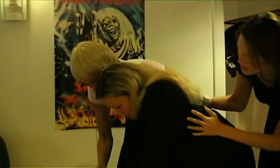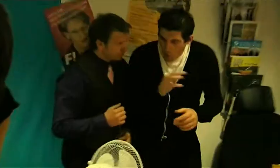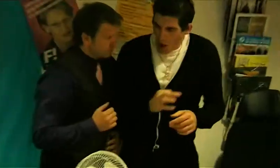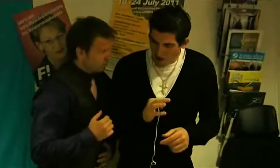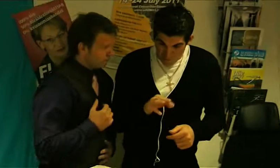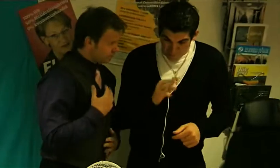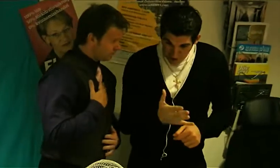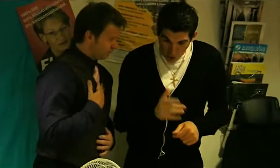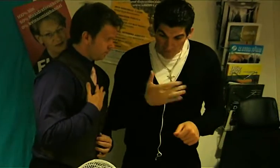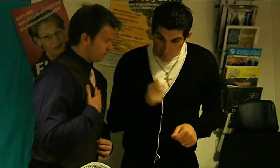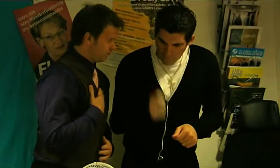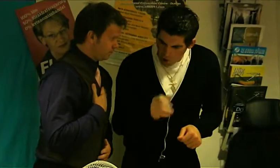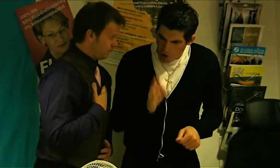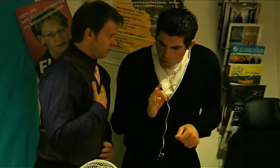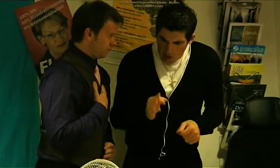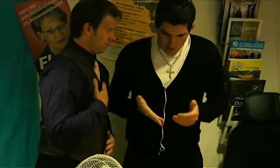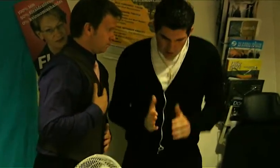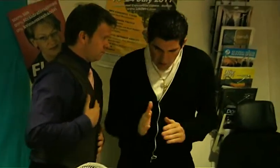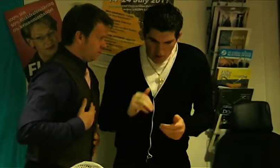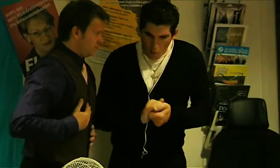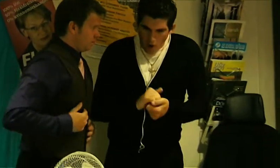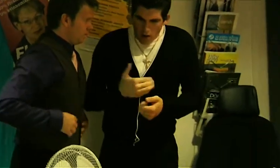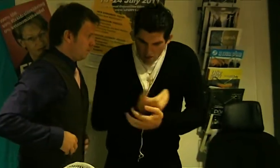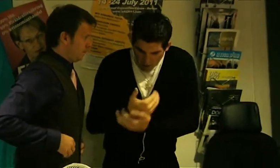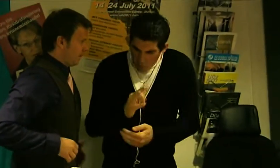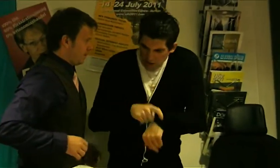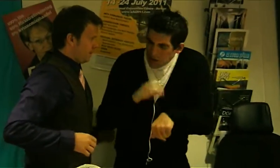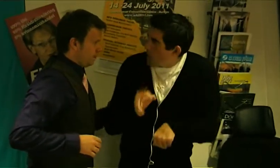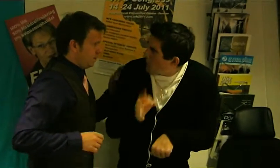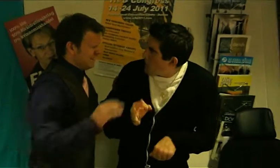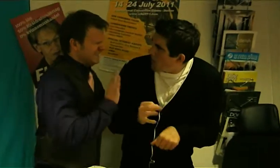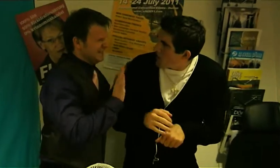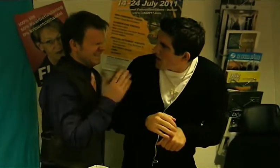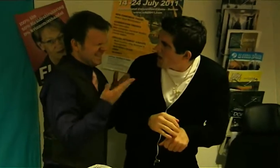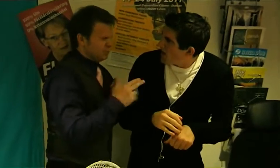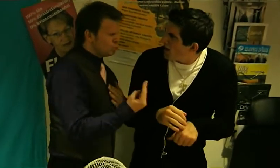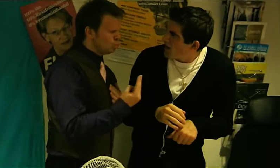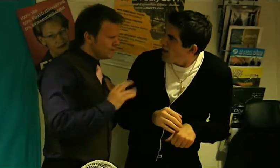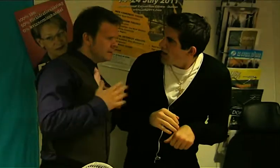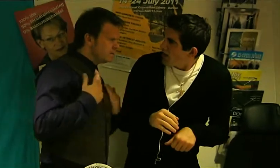...if My is giving birth and gonna take care of her kid- how's she gonna have time to be President? No, not now!